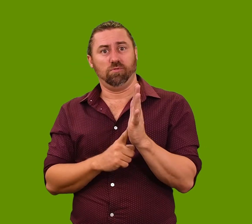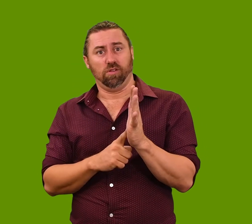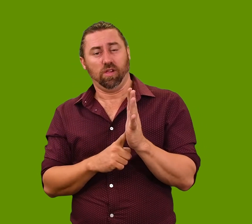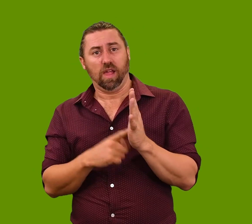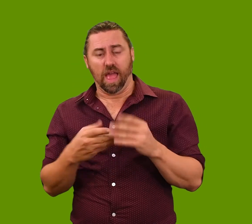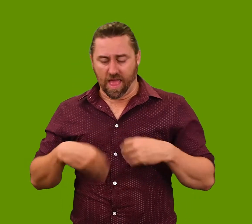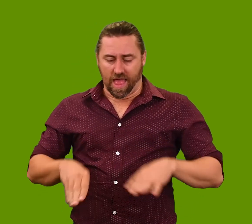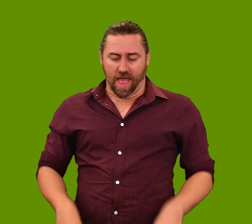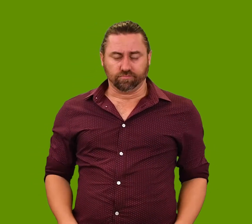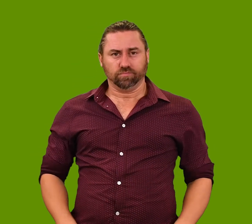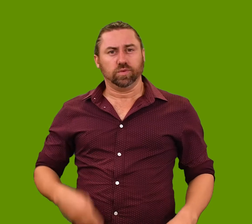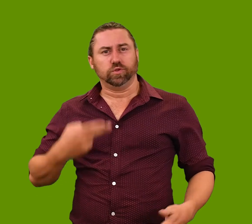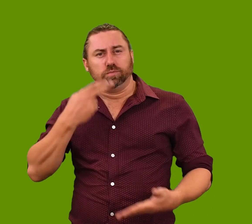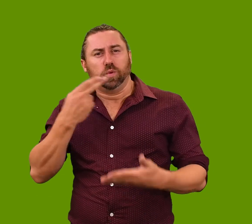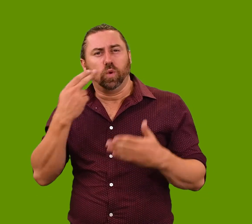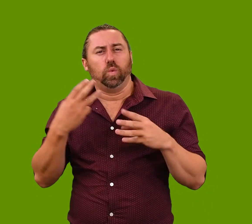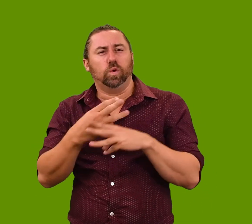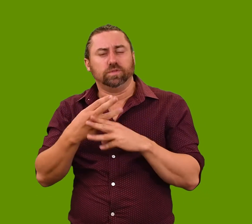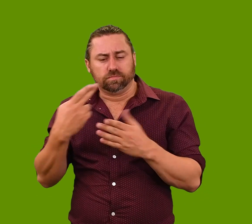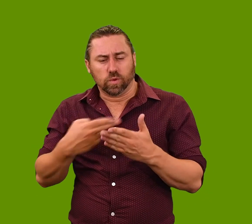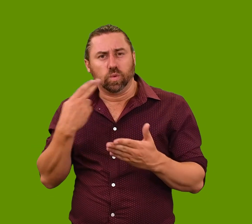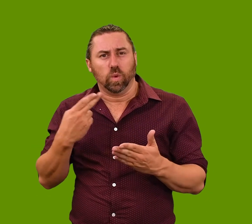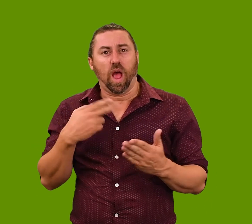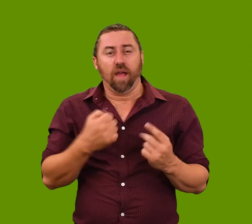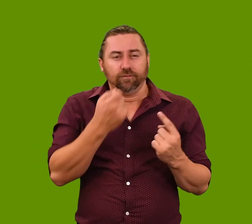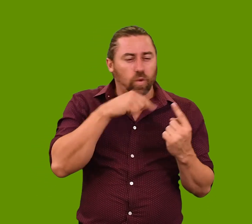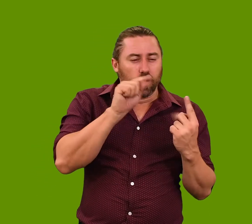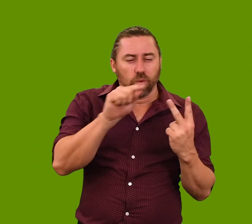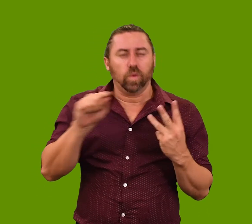wearing an apron and holding a wooden spoon – part of a series of ornament-portraits where